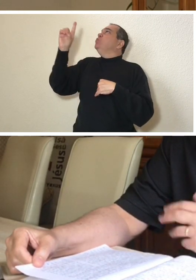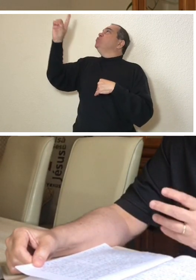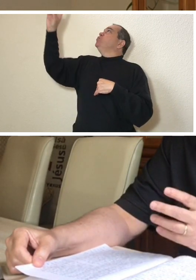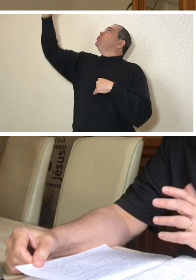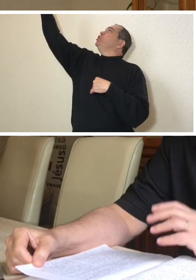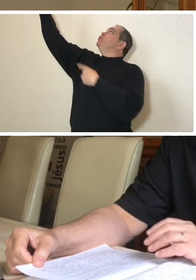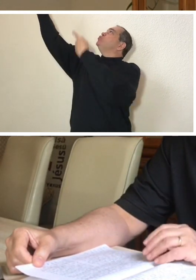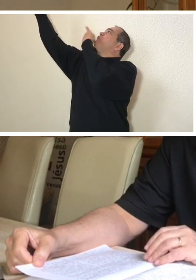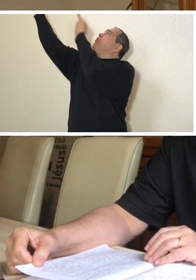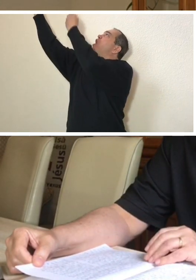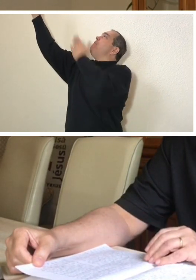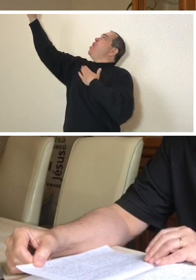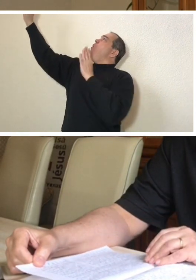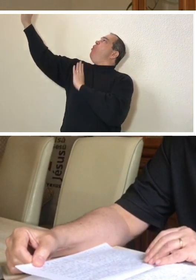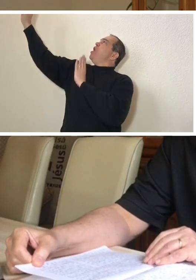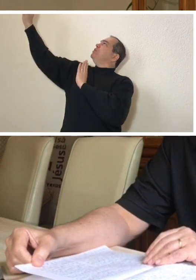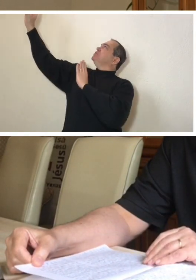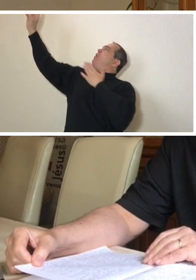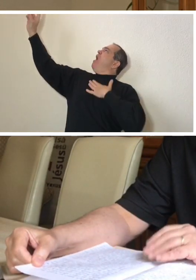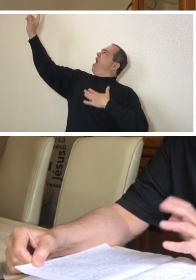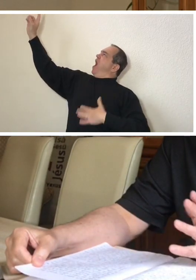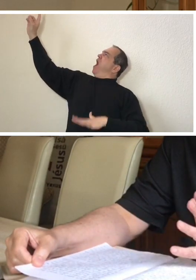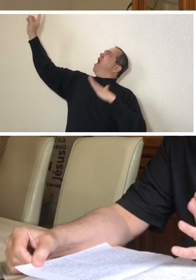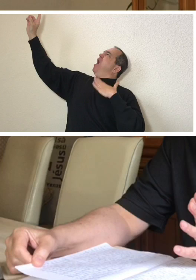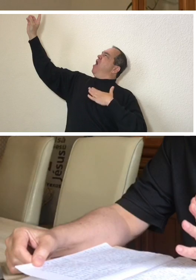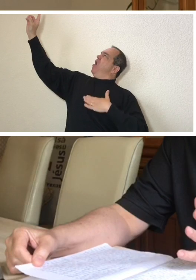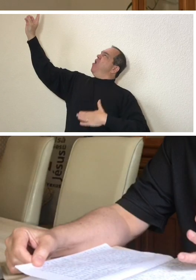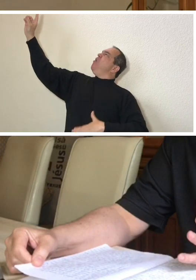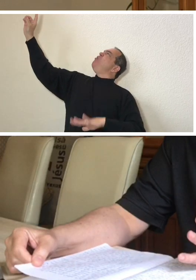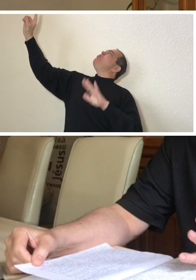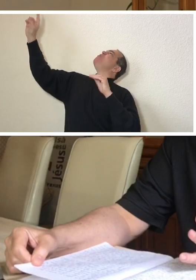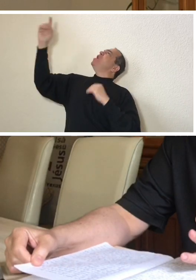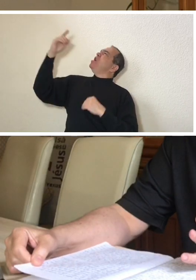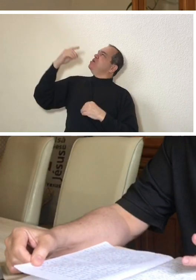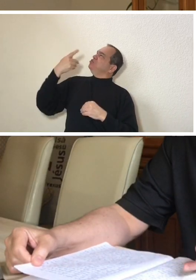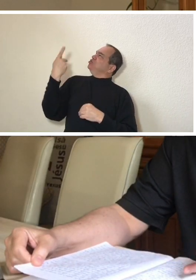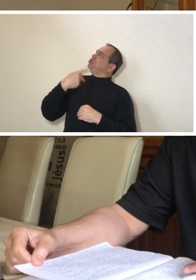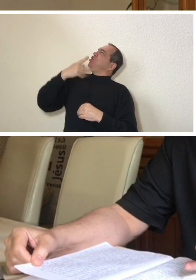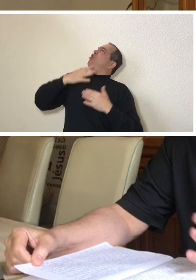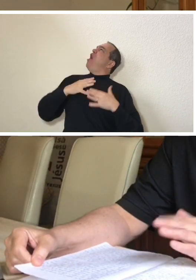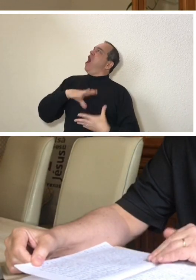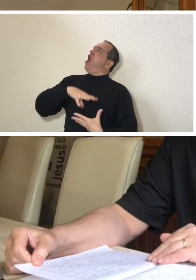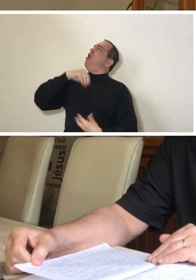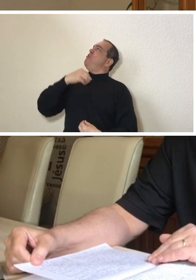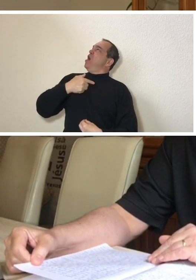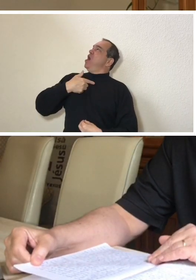I had the feeling that God was speaking in my heart, Son calm your soul because I am in control of everything